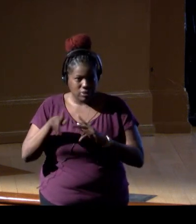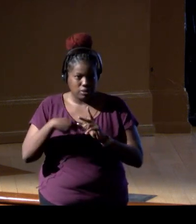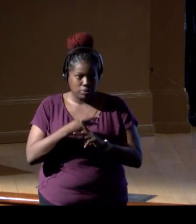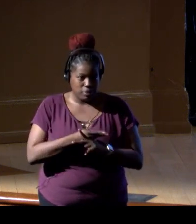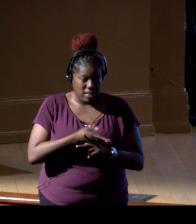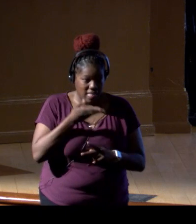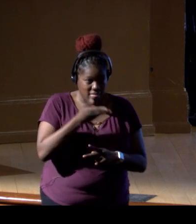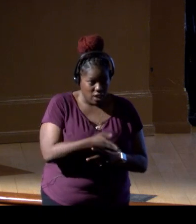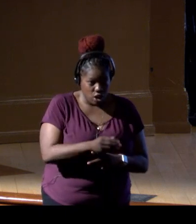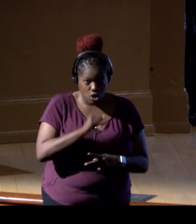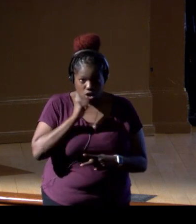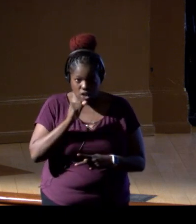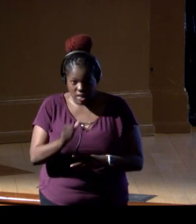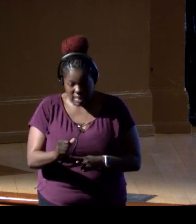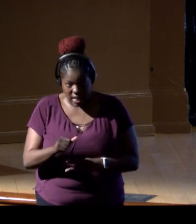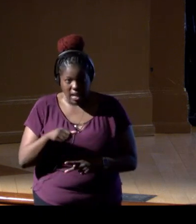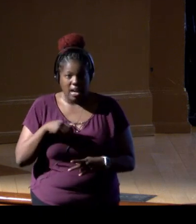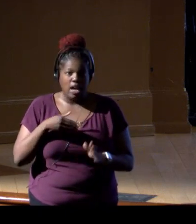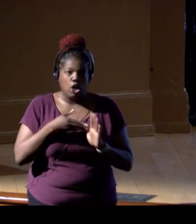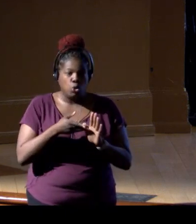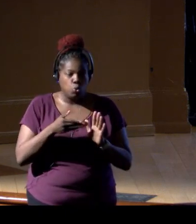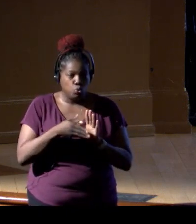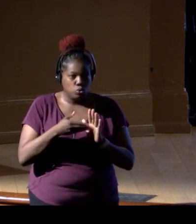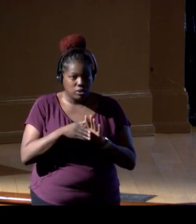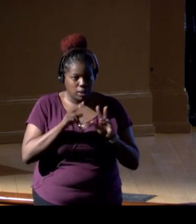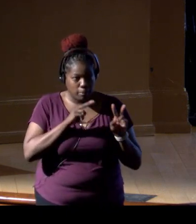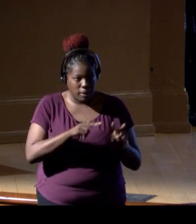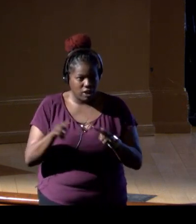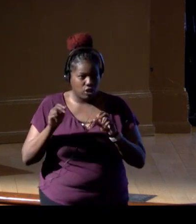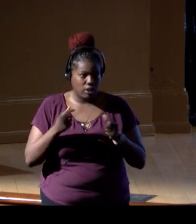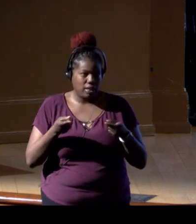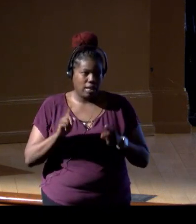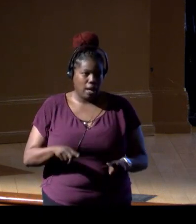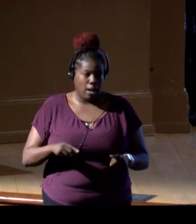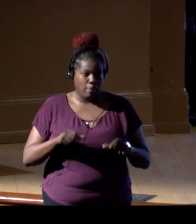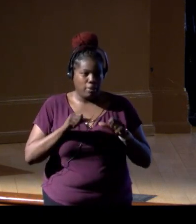passive acoustic monitoring can occur continuously over time,